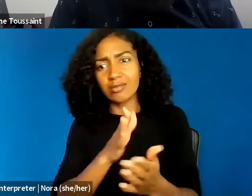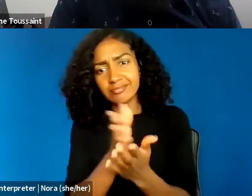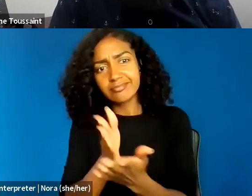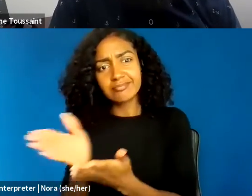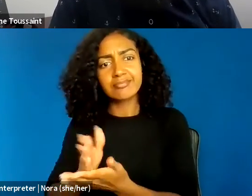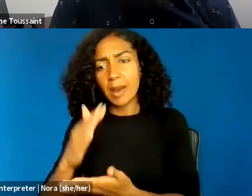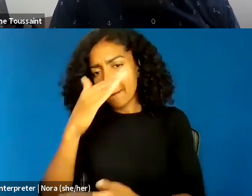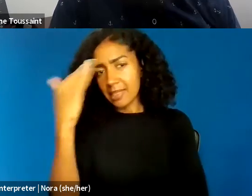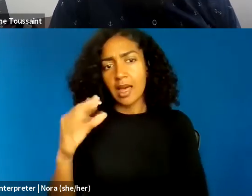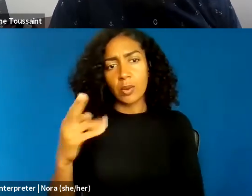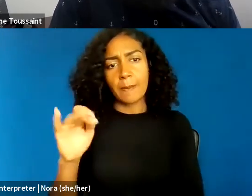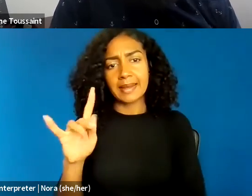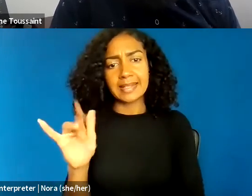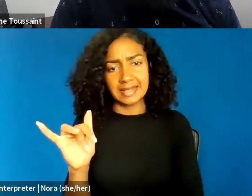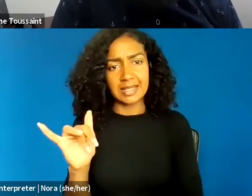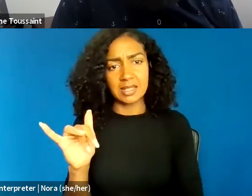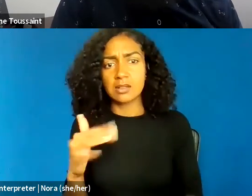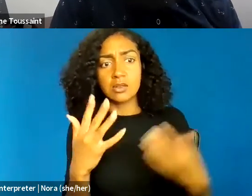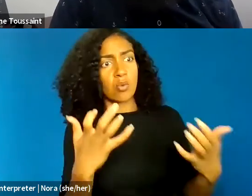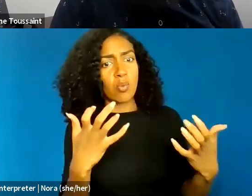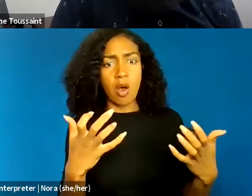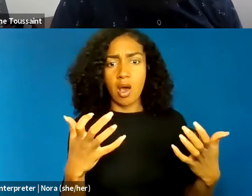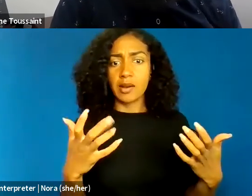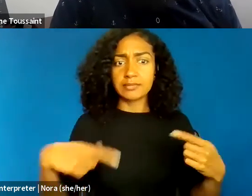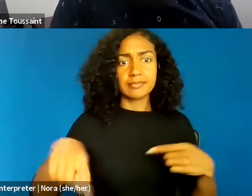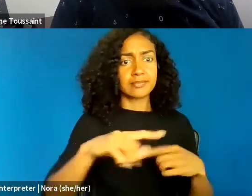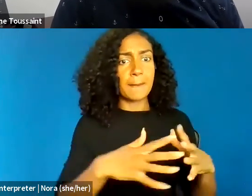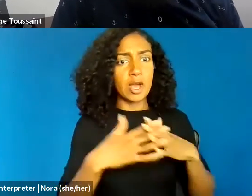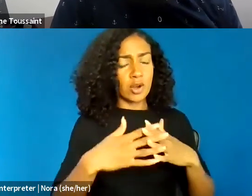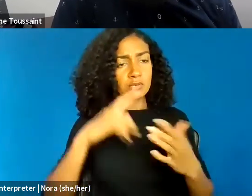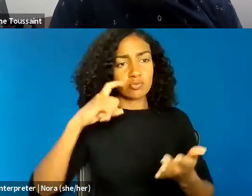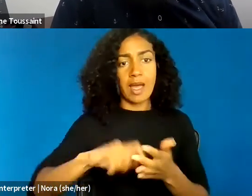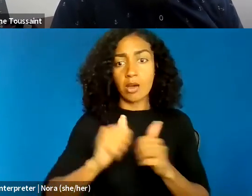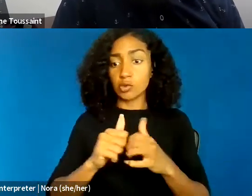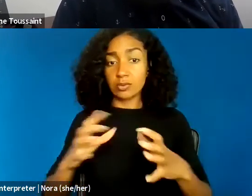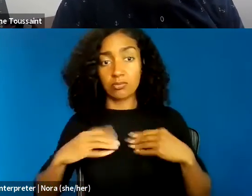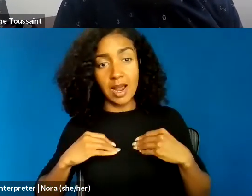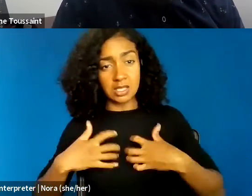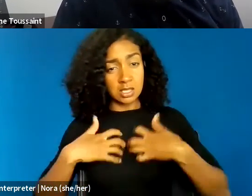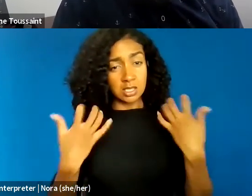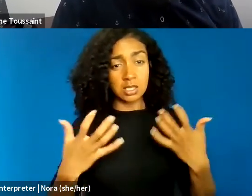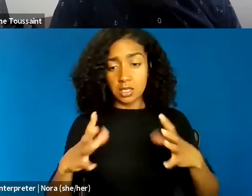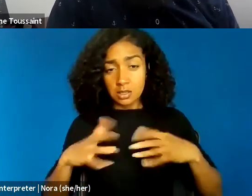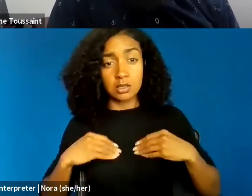a willingness to embrace anger, embrace rage, embrace the normality of fighting words,